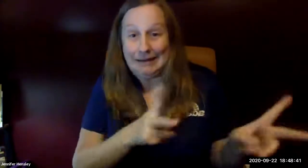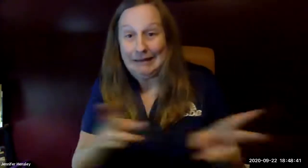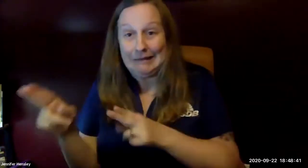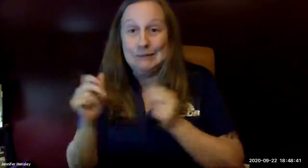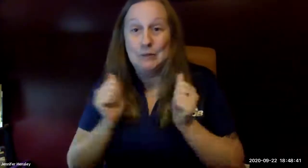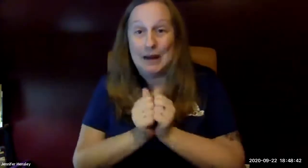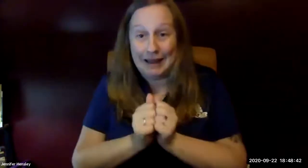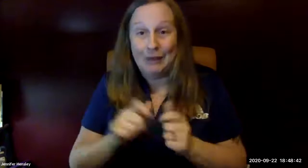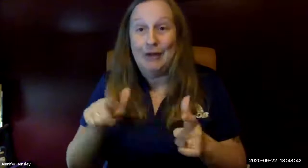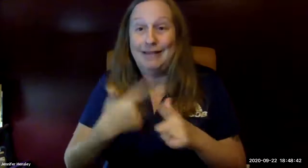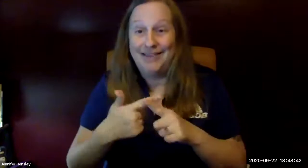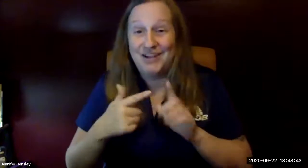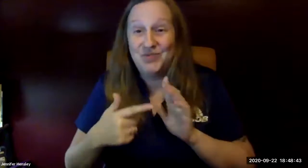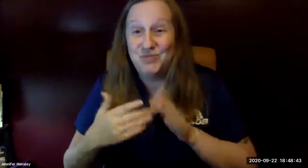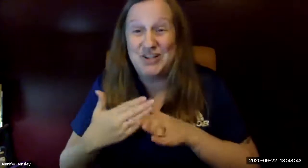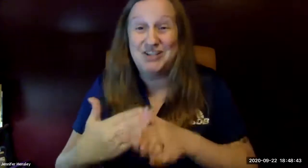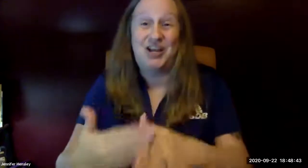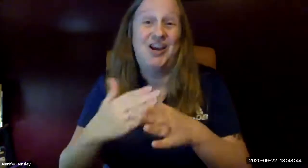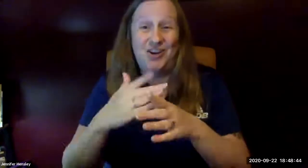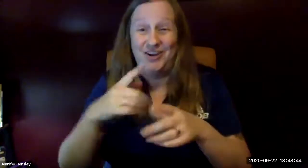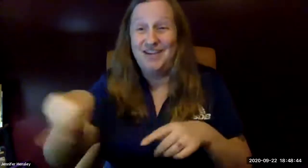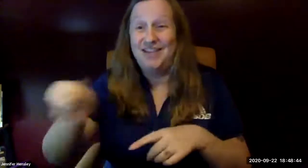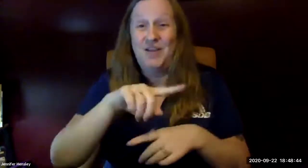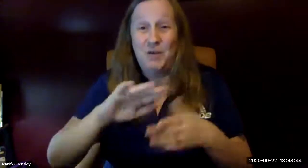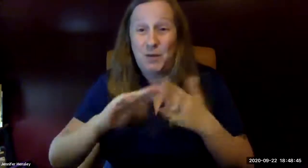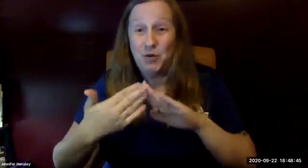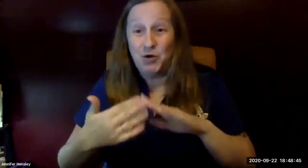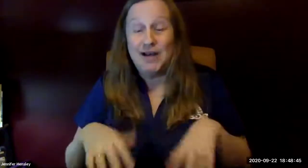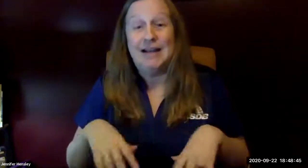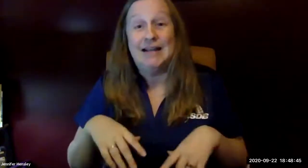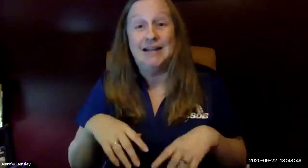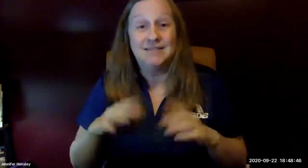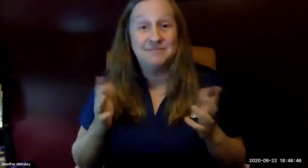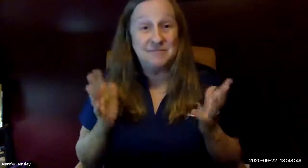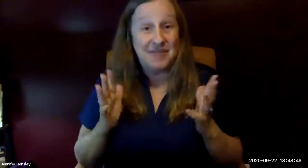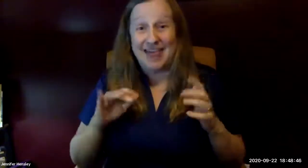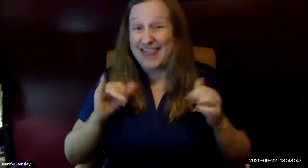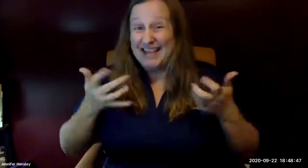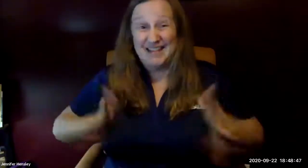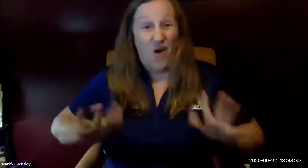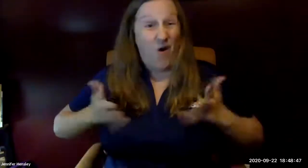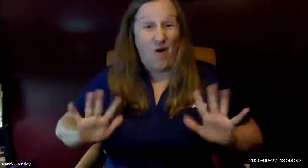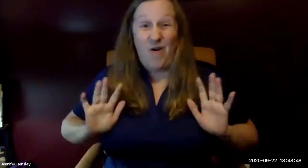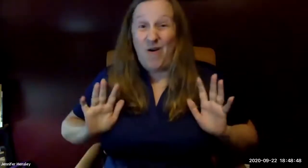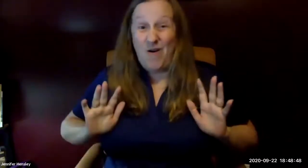an update as far as what was going on and then we were able to put it all in